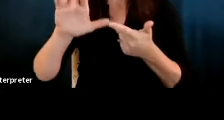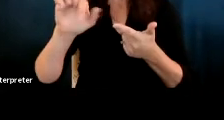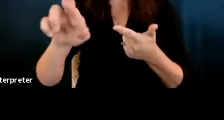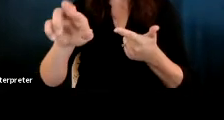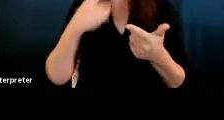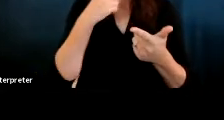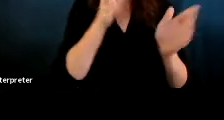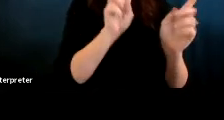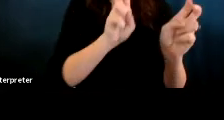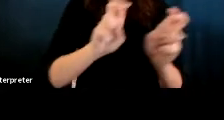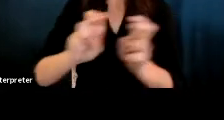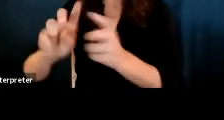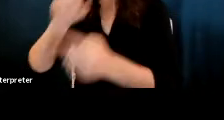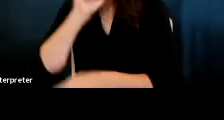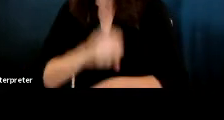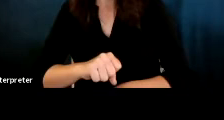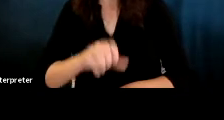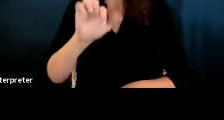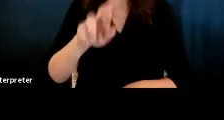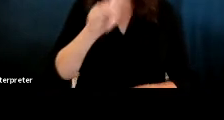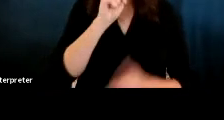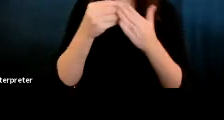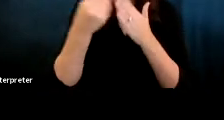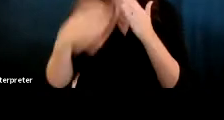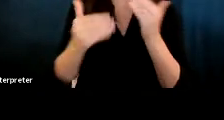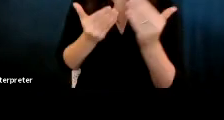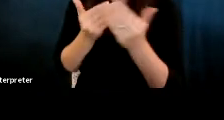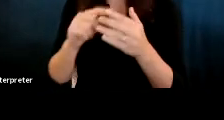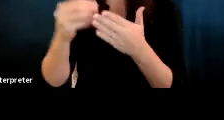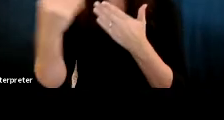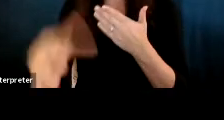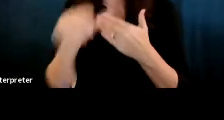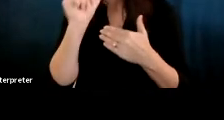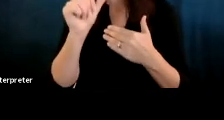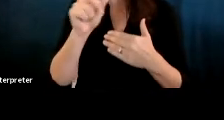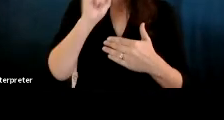Fernanda Viegas: caviar is expensive towards expensive I should say it's not super expensive in this view.